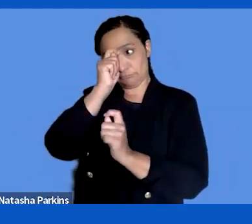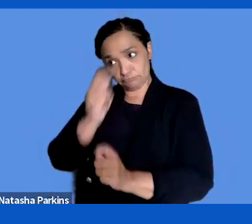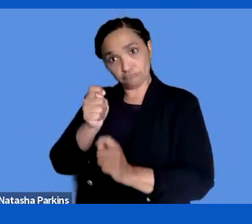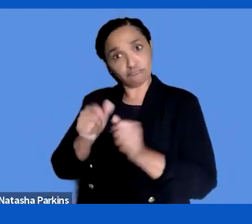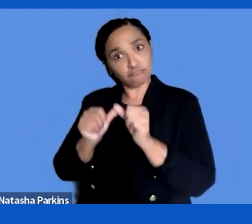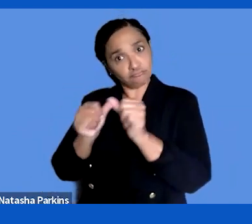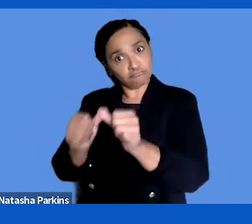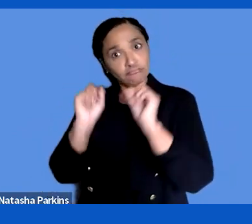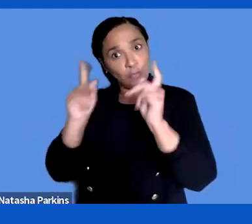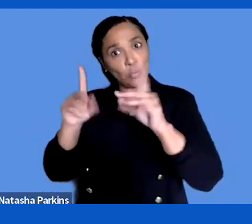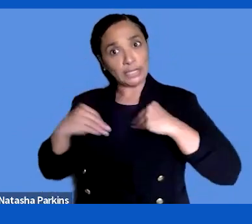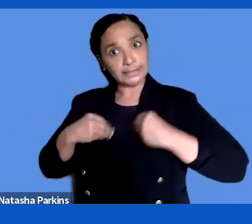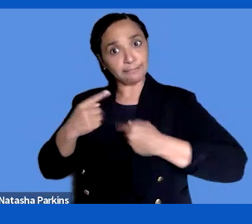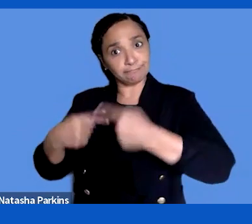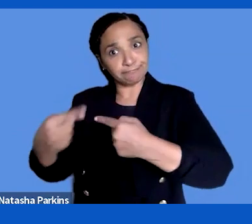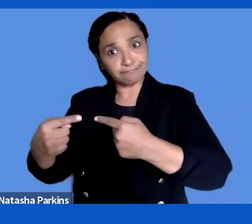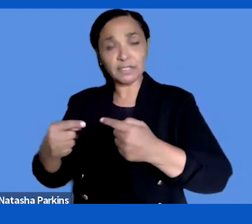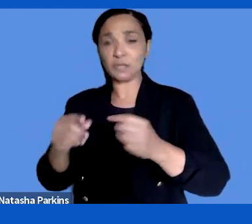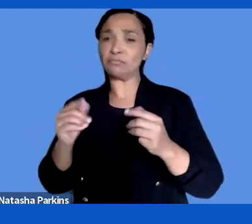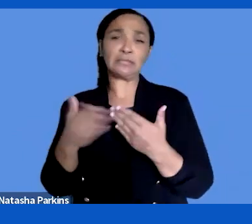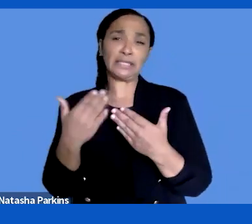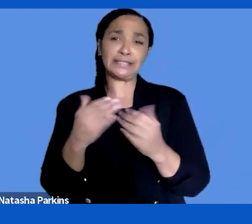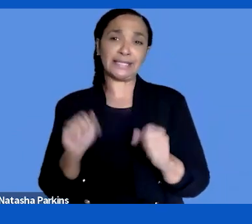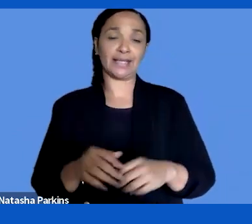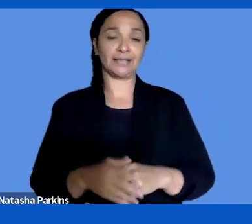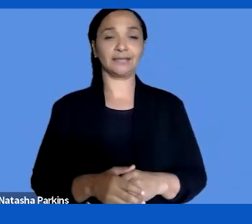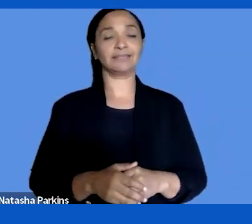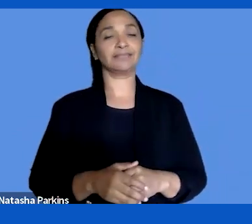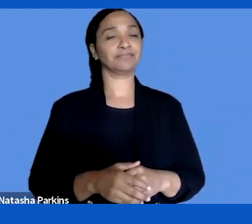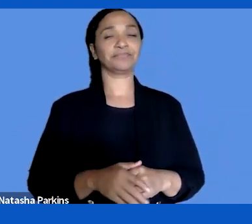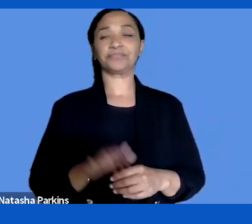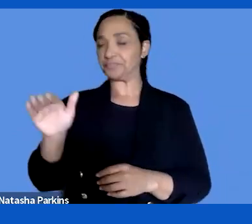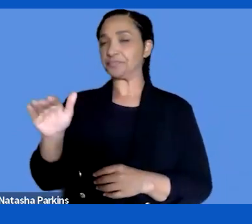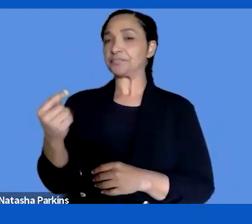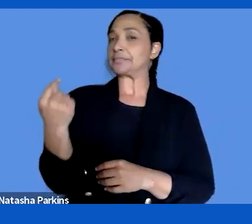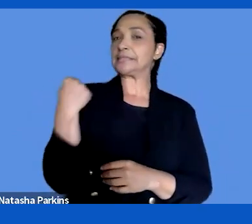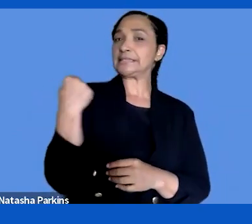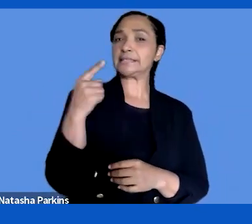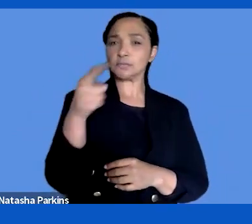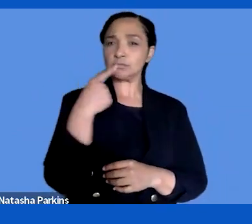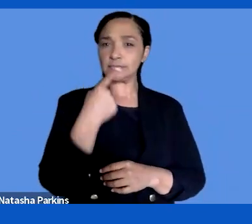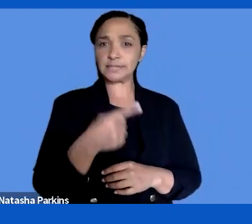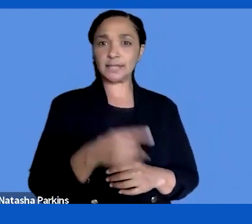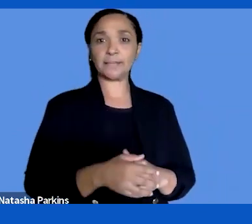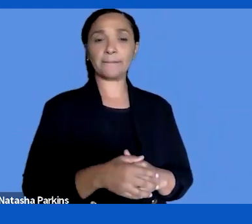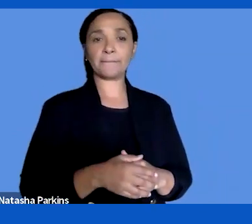You mentioned yesterday, for example, when we discussed the feedback mechanisms